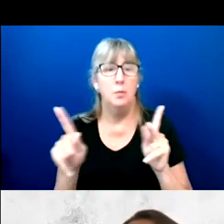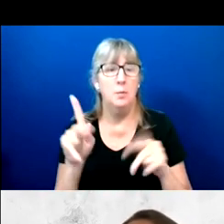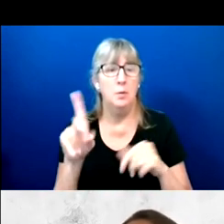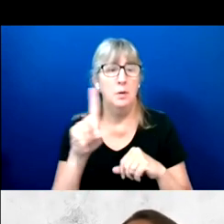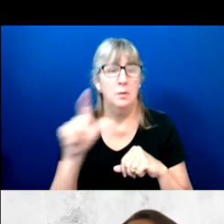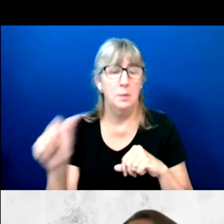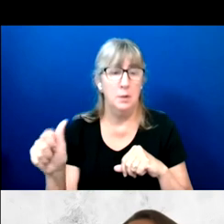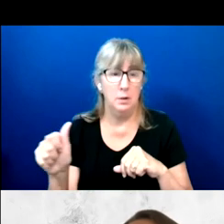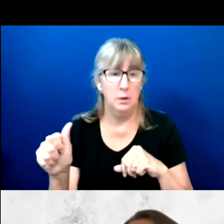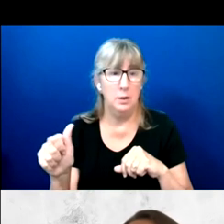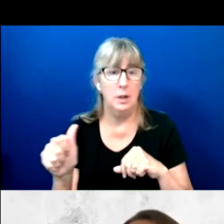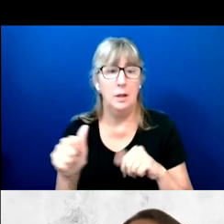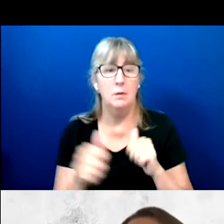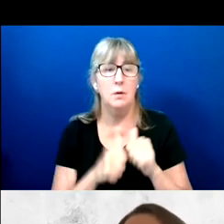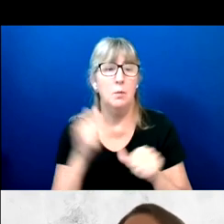their most important issue.